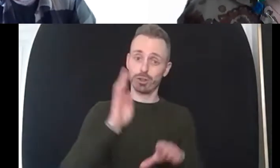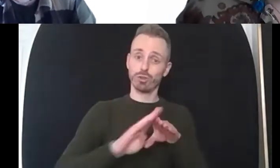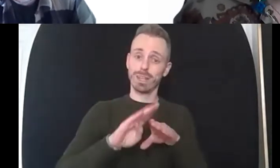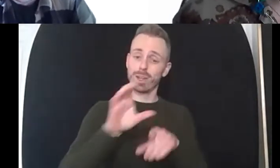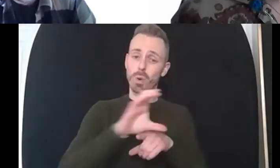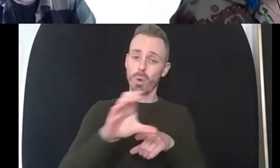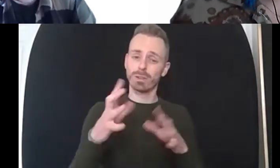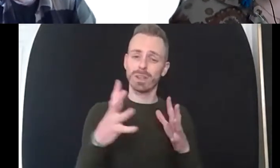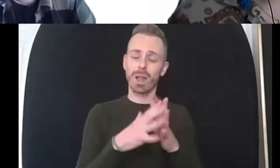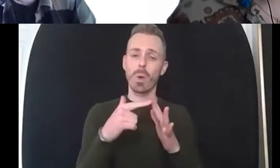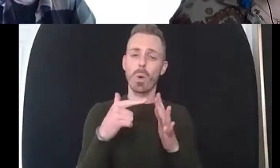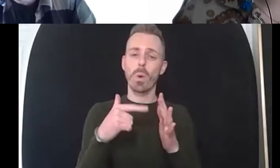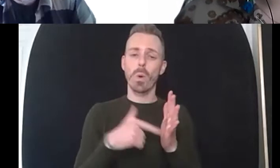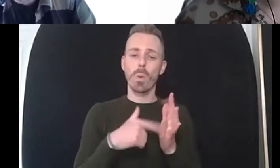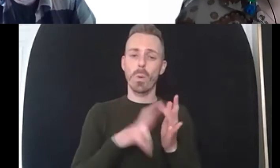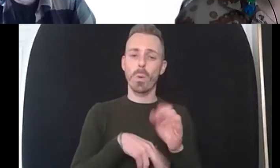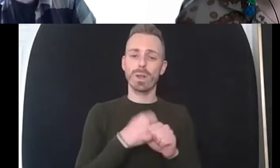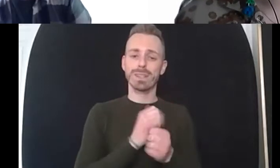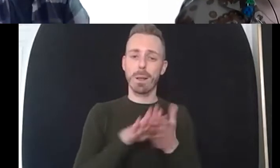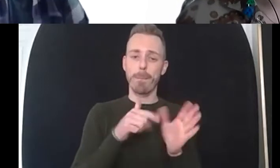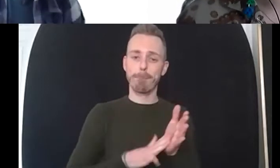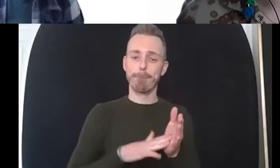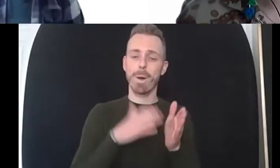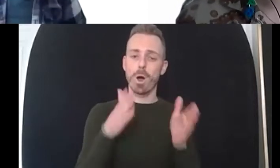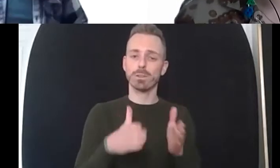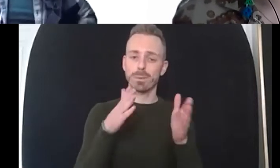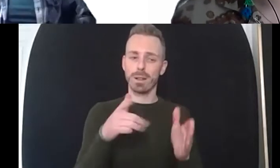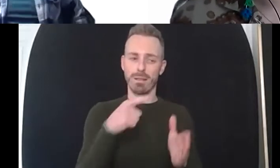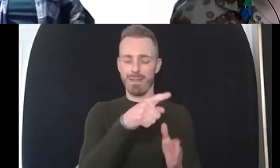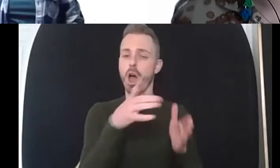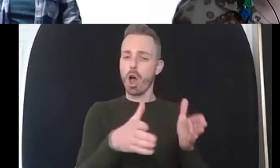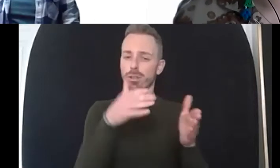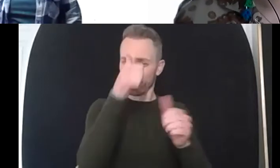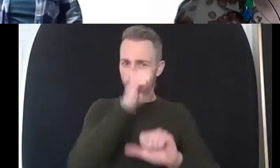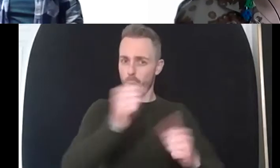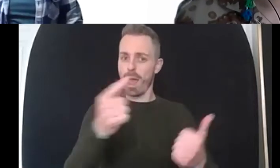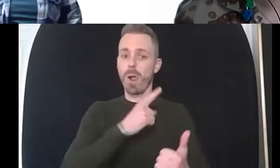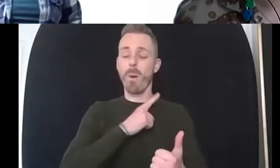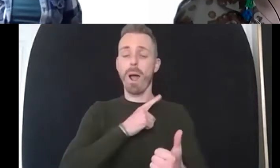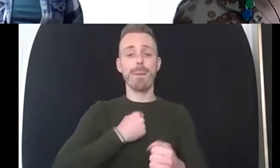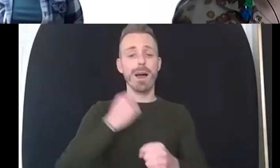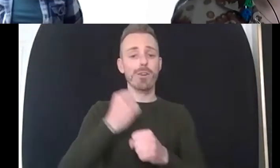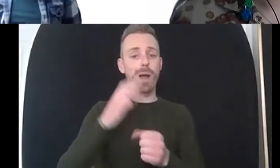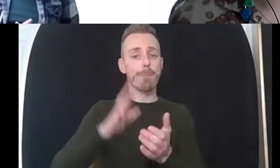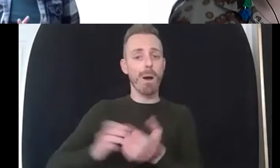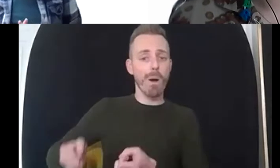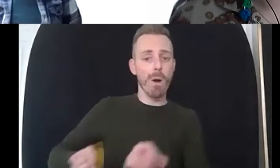hospital quite well anyway um since my grandma had been a patient there in um older what was